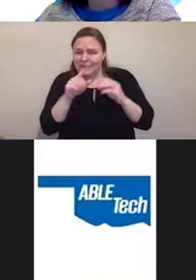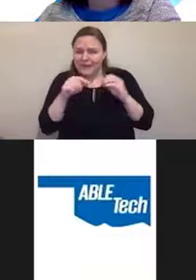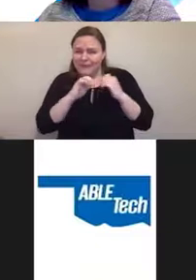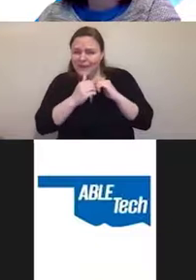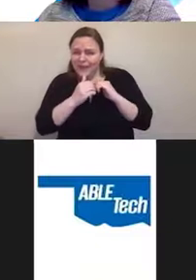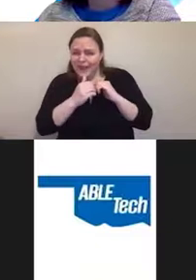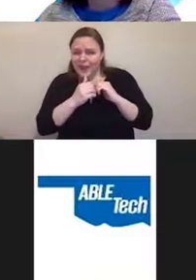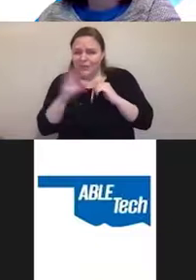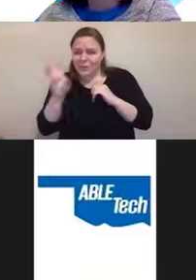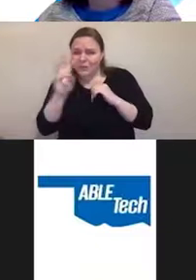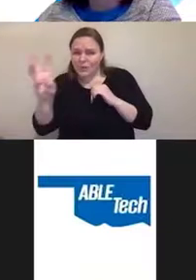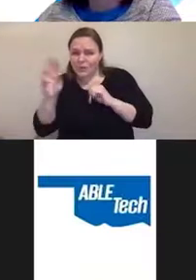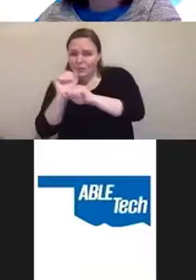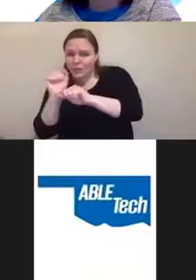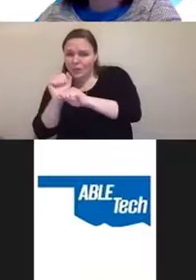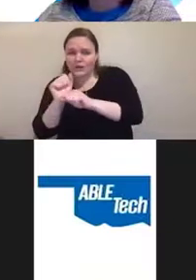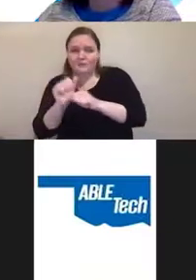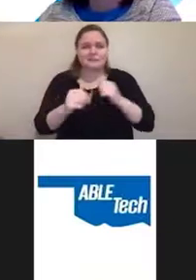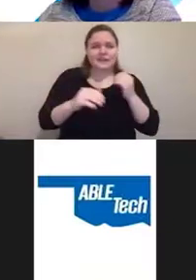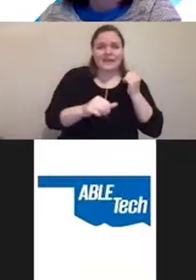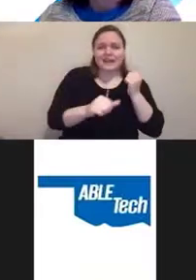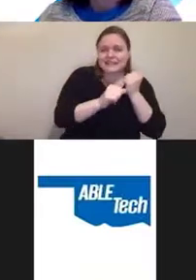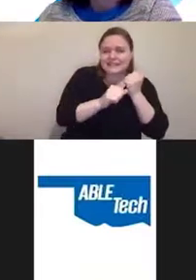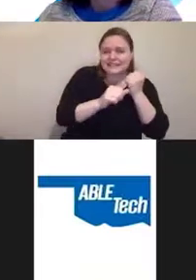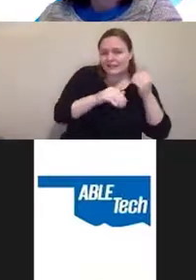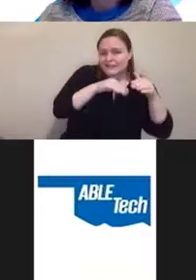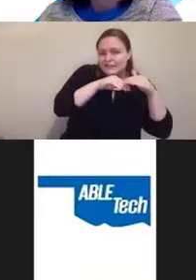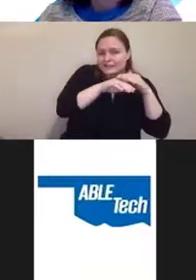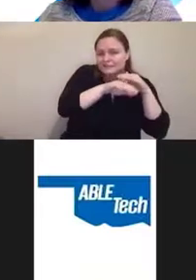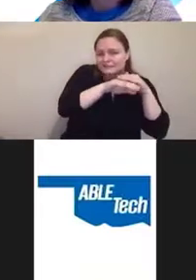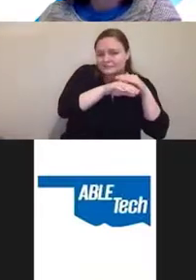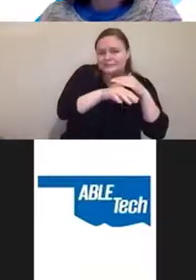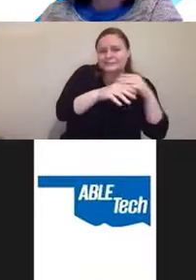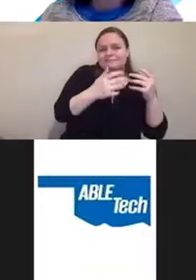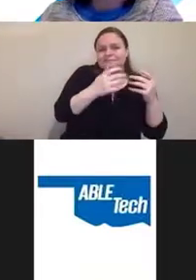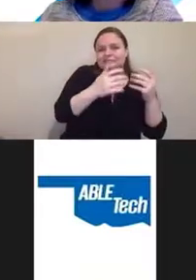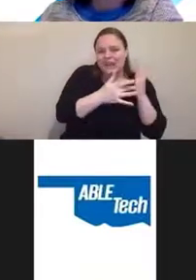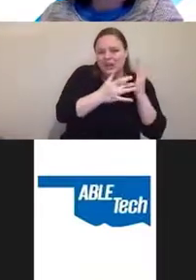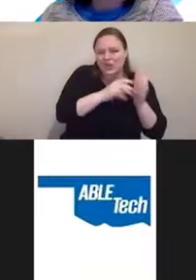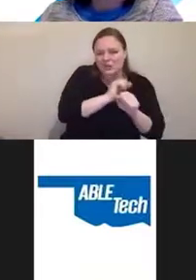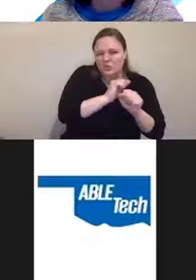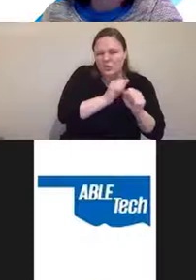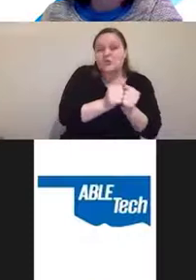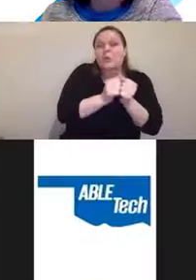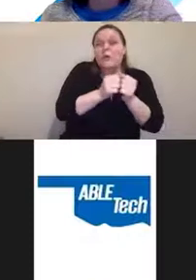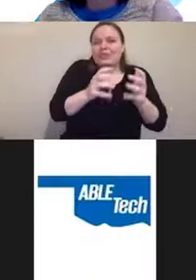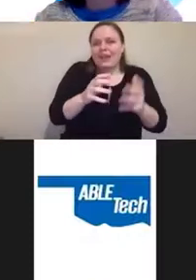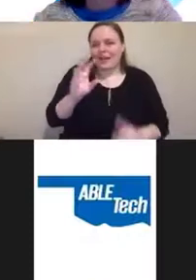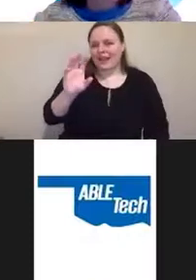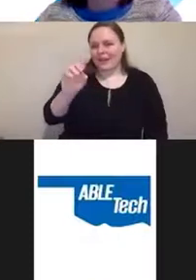and assistive technology works without overlays. First of all, you've got your user who's sitting at a computer,